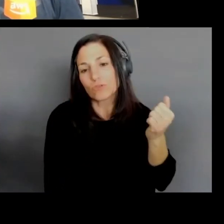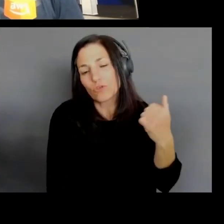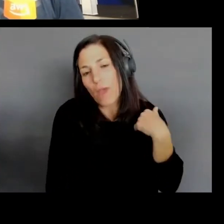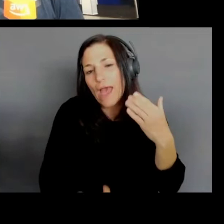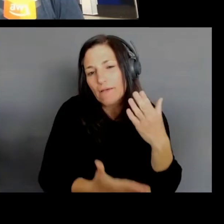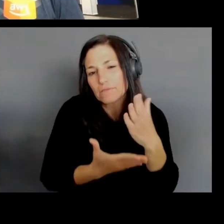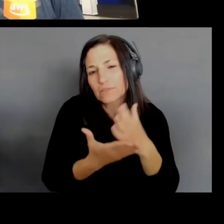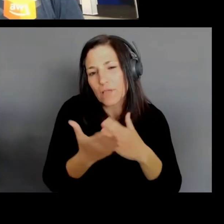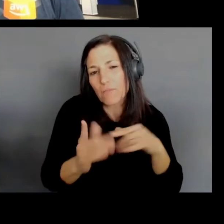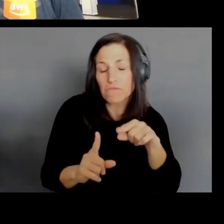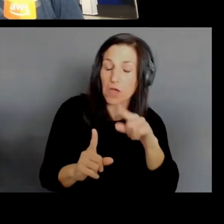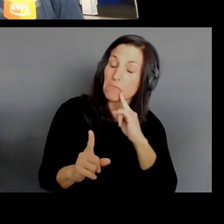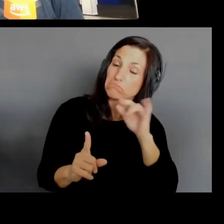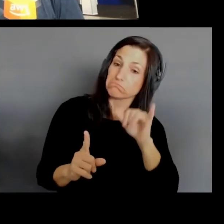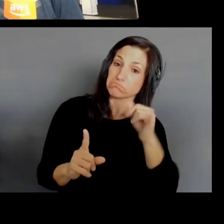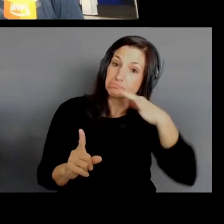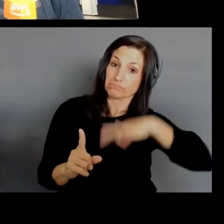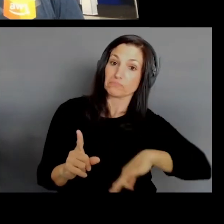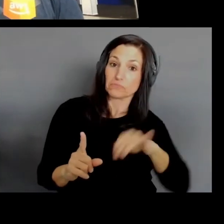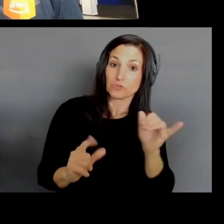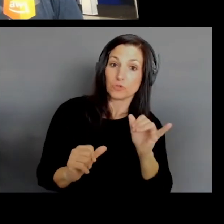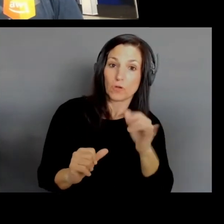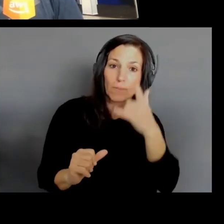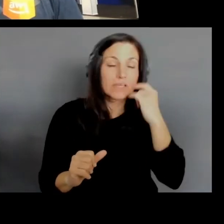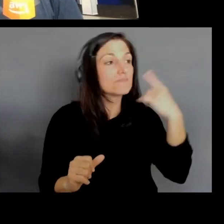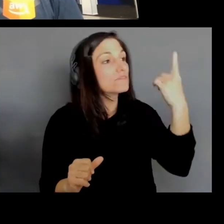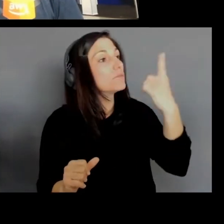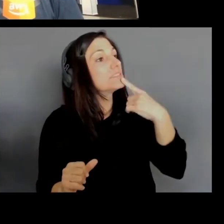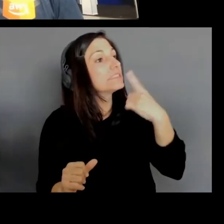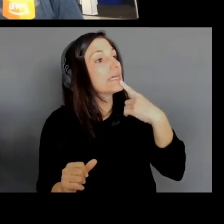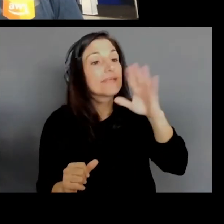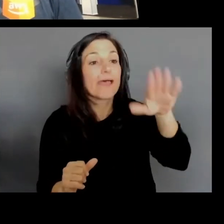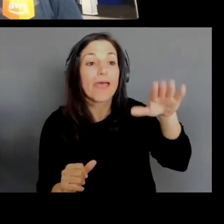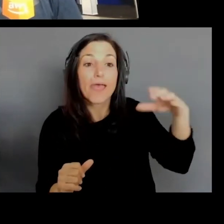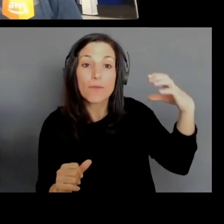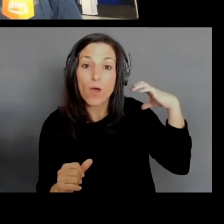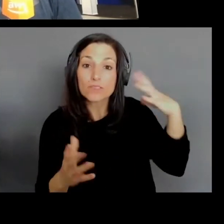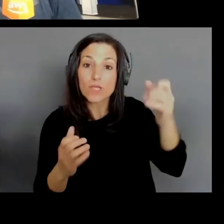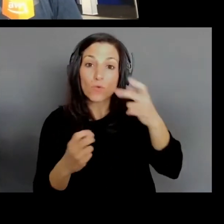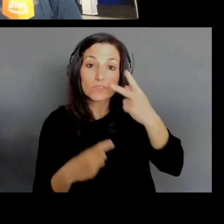hey boss, I want to see the payroll information, or, hey boss, let's transfer those funds over,